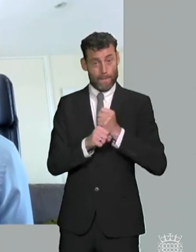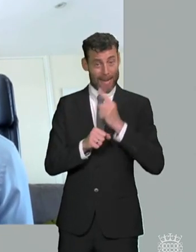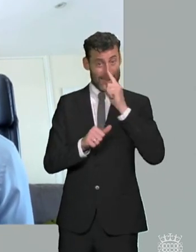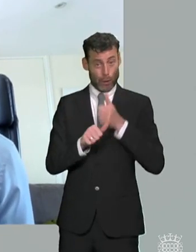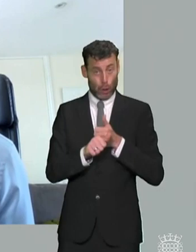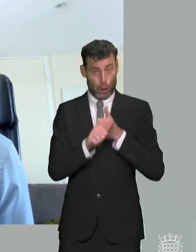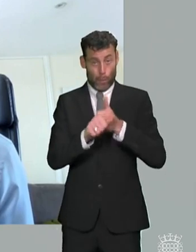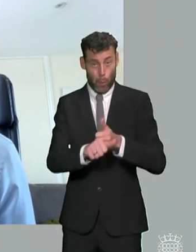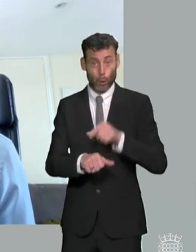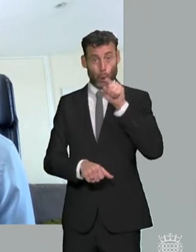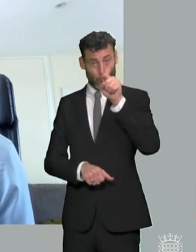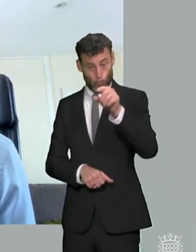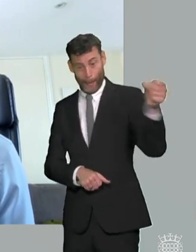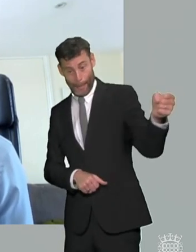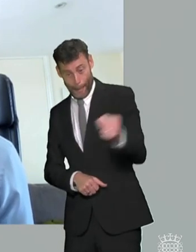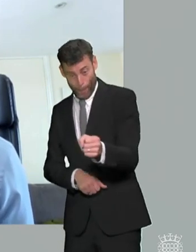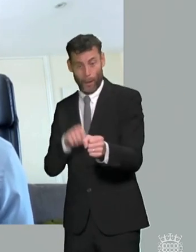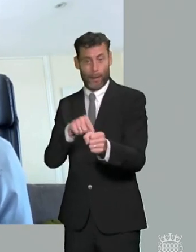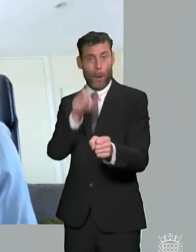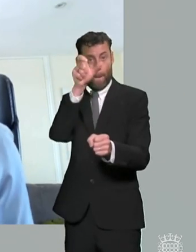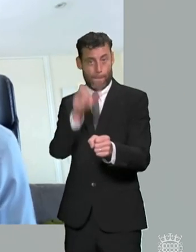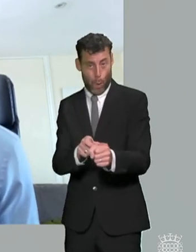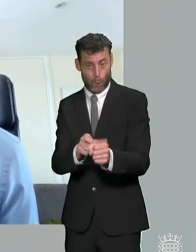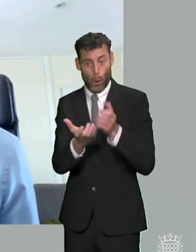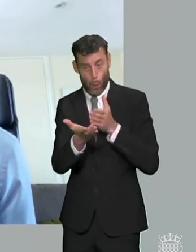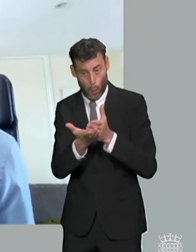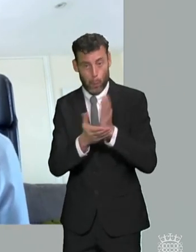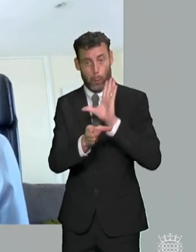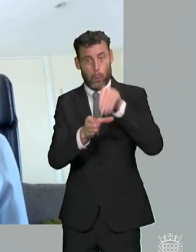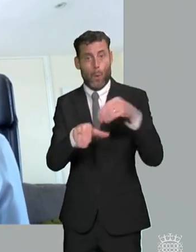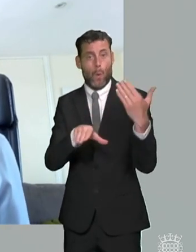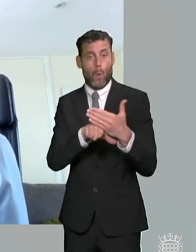employers in actually helping them make that transition that actually is not insurmountable